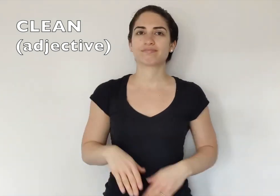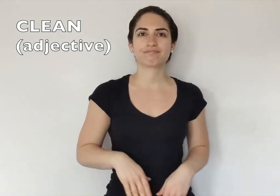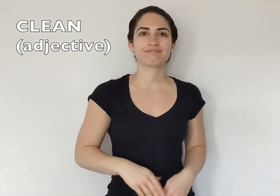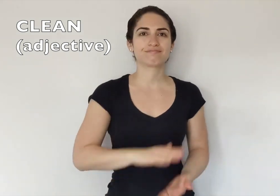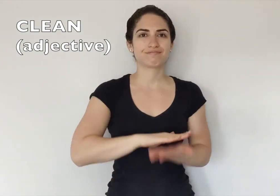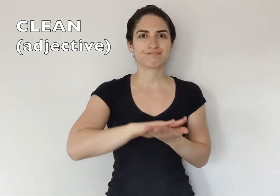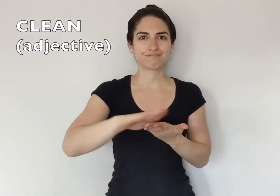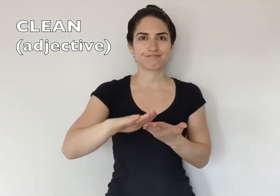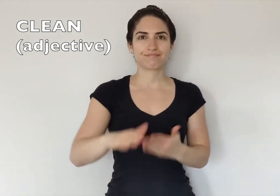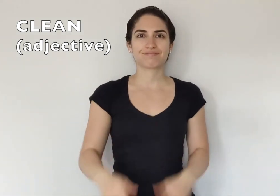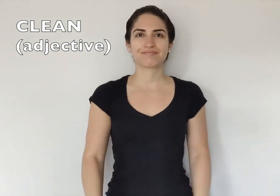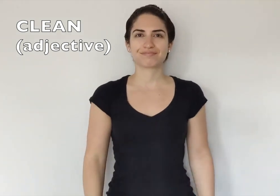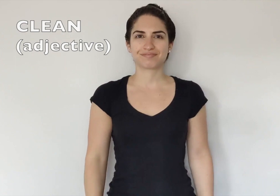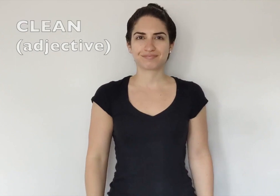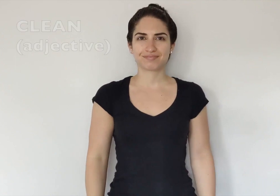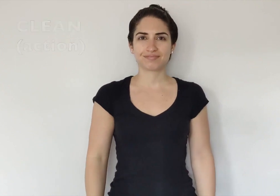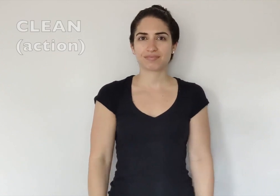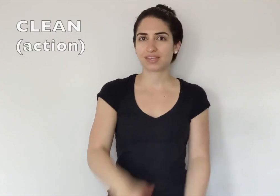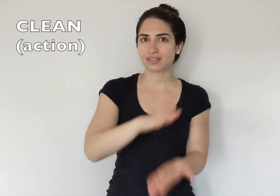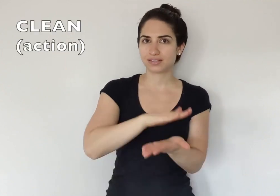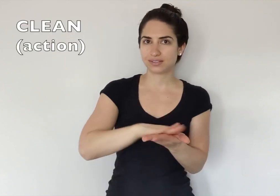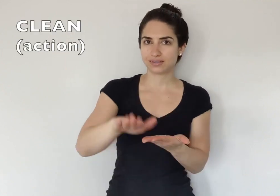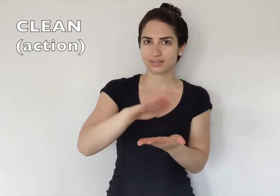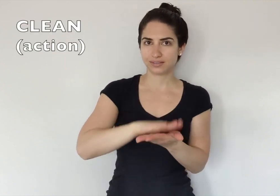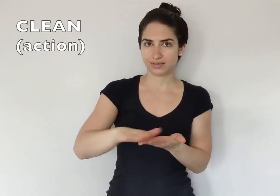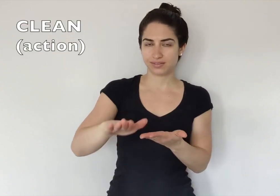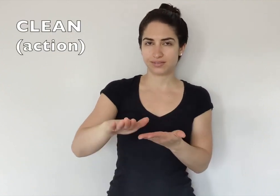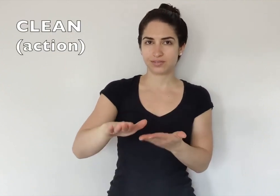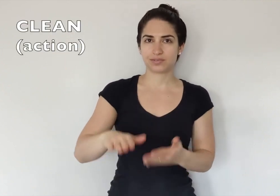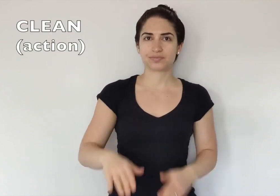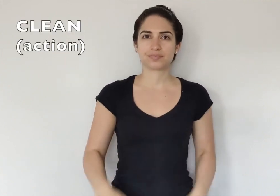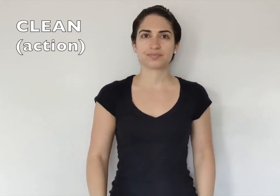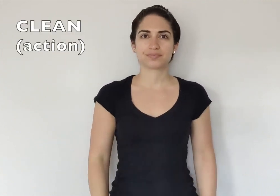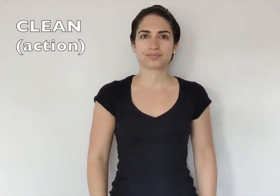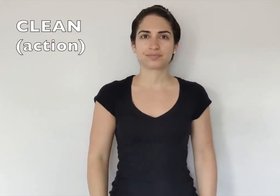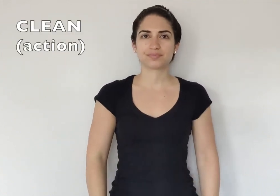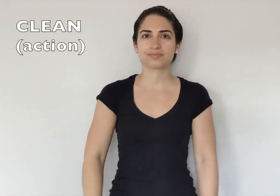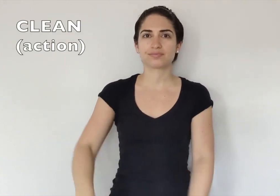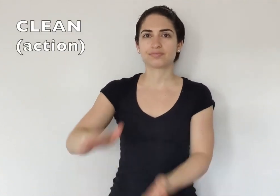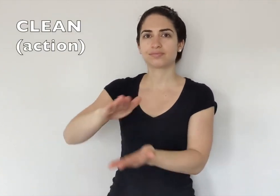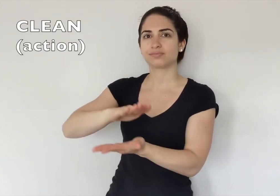CLEAN CLEAN, or CLEANING